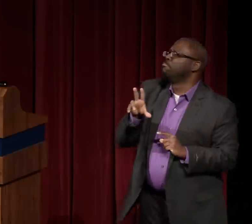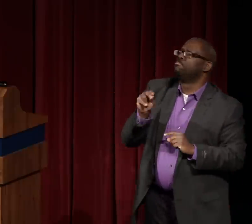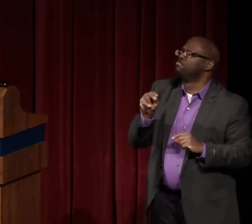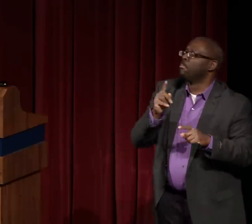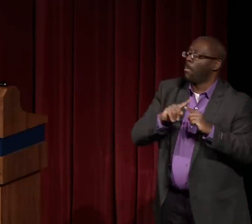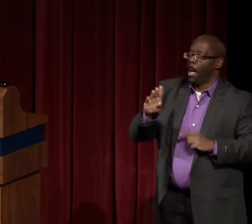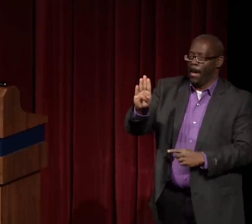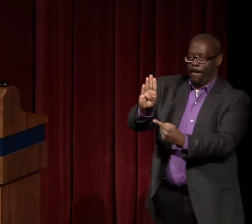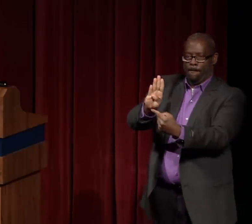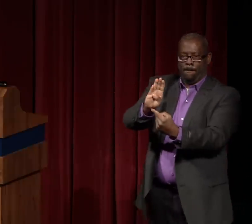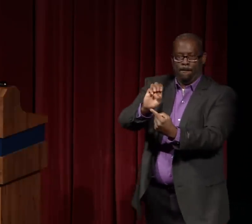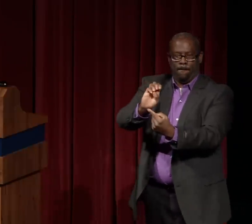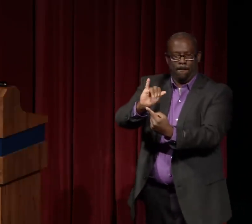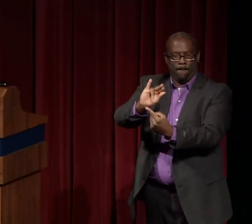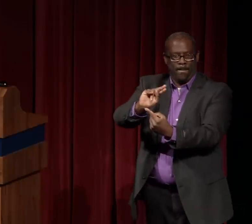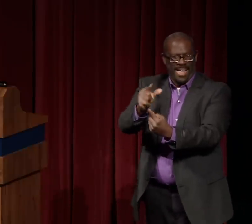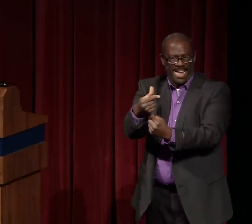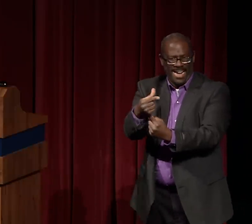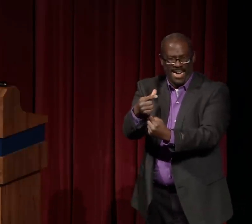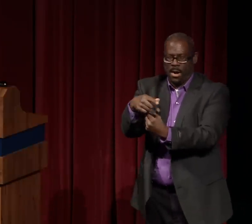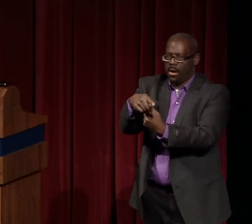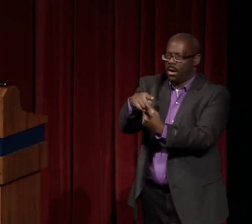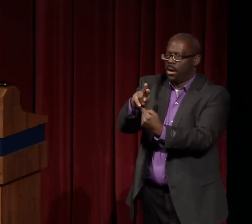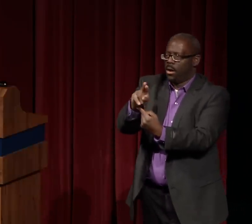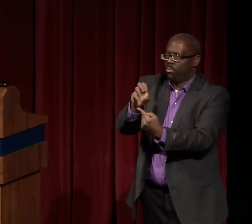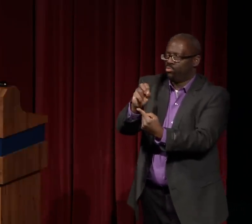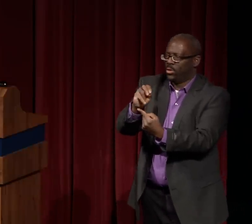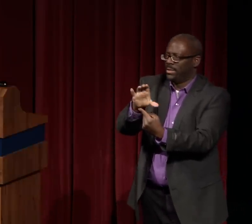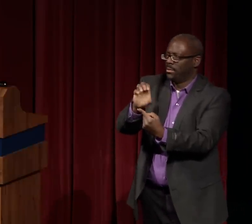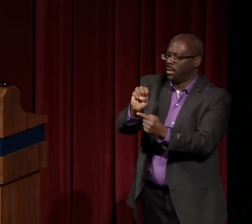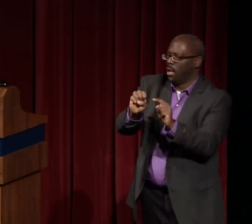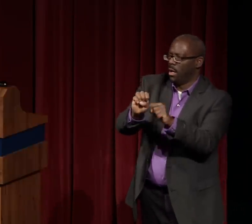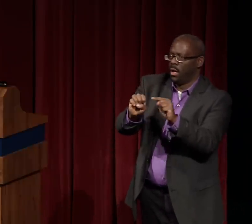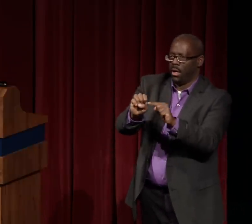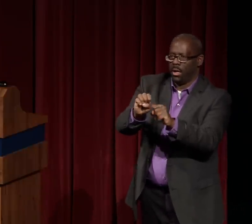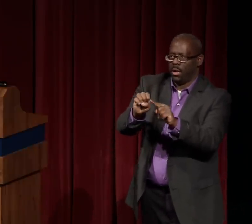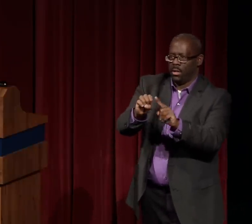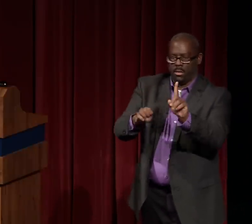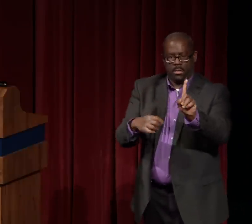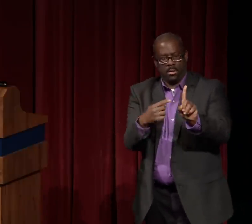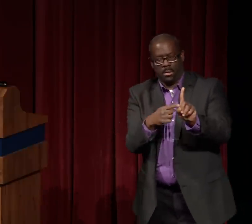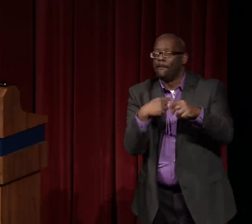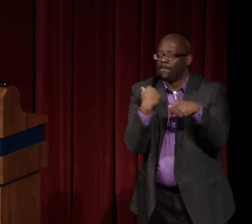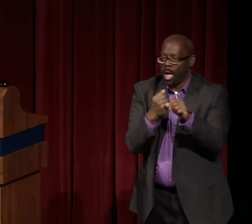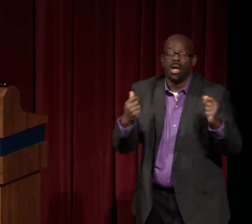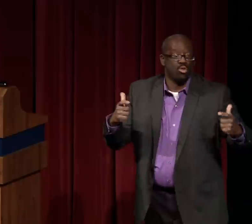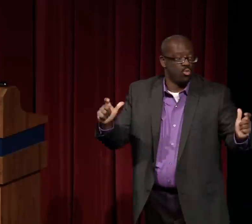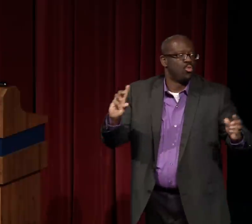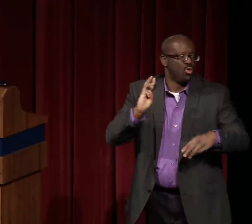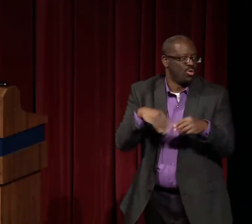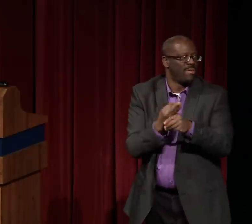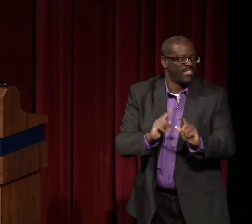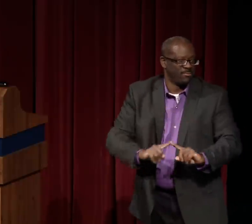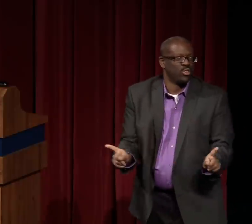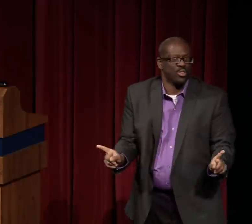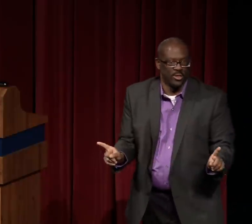Her impact wasn't just because of her accomplishments